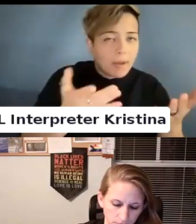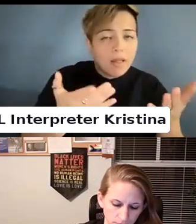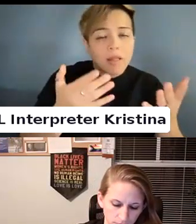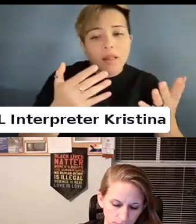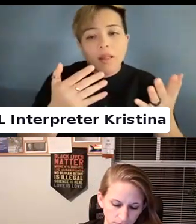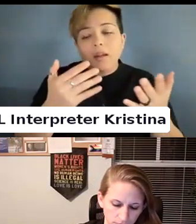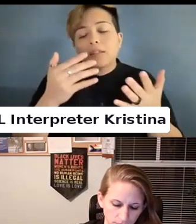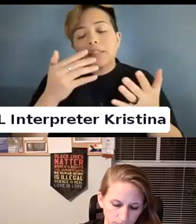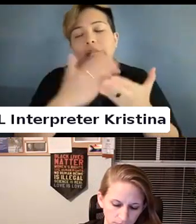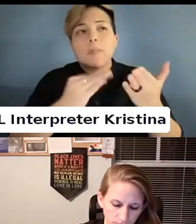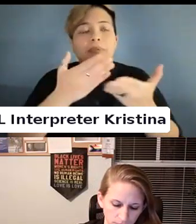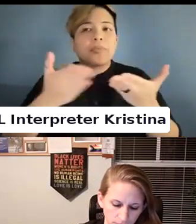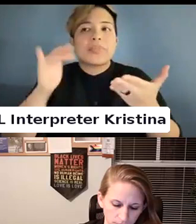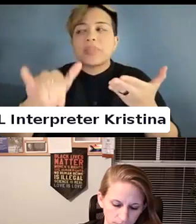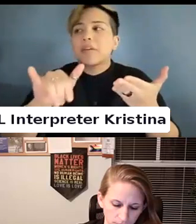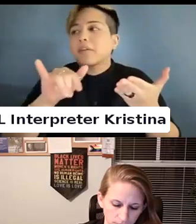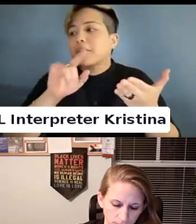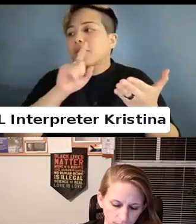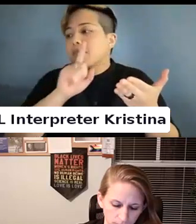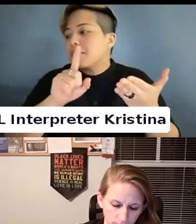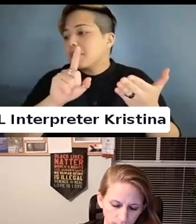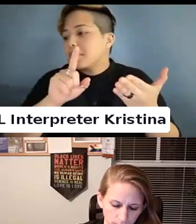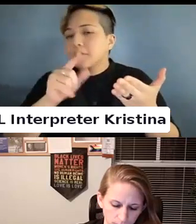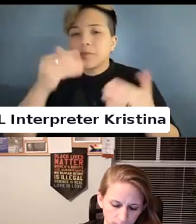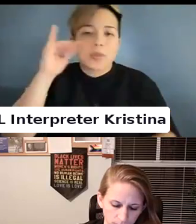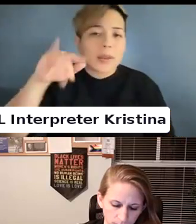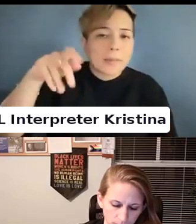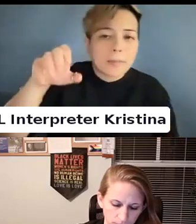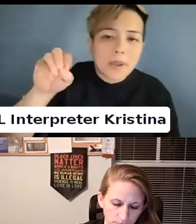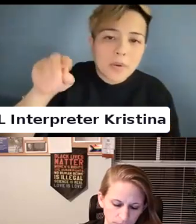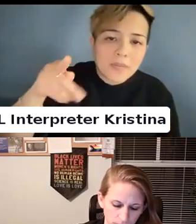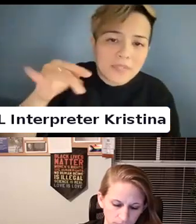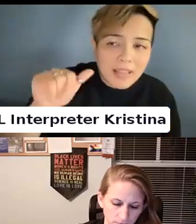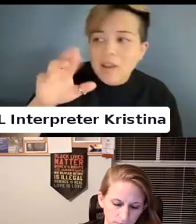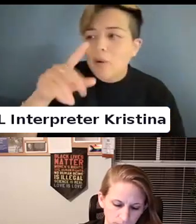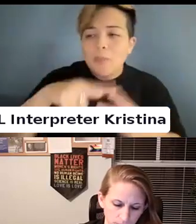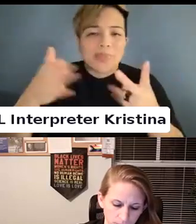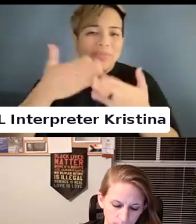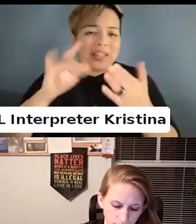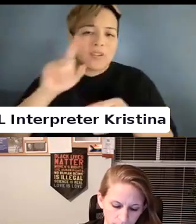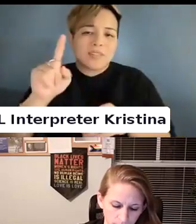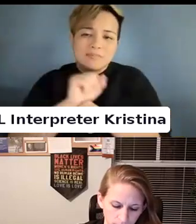The things that like pedophilia over things that are crimes if acted upon.